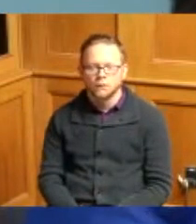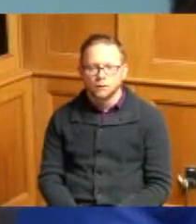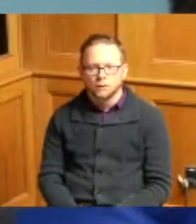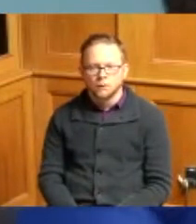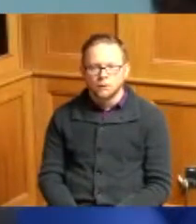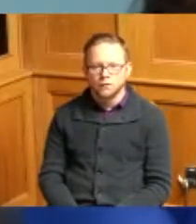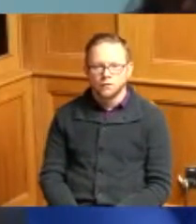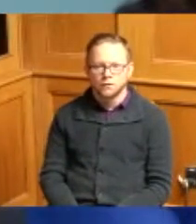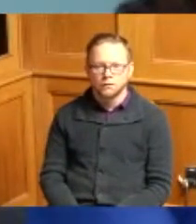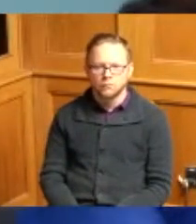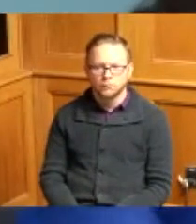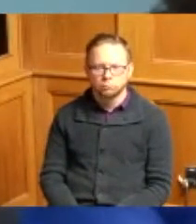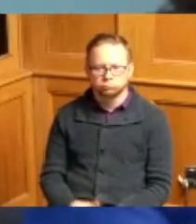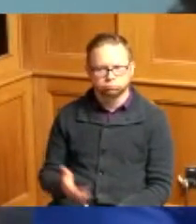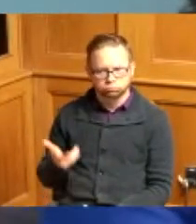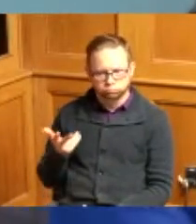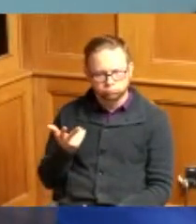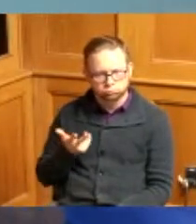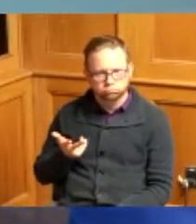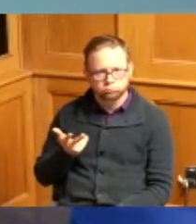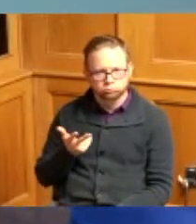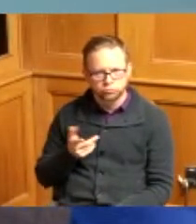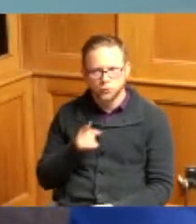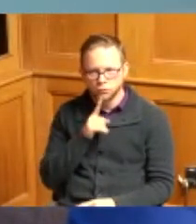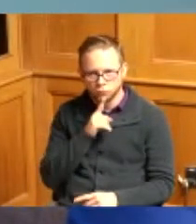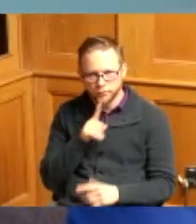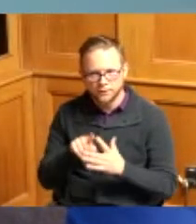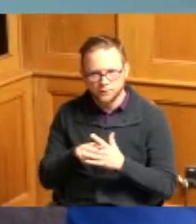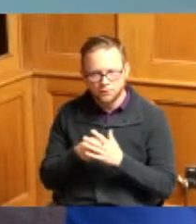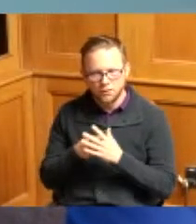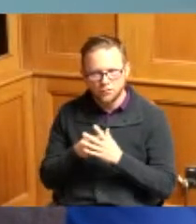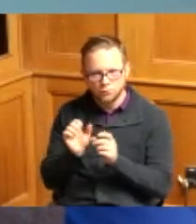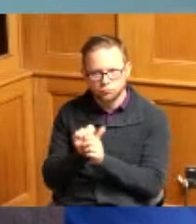of things we're starting to move in Lincoln Heights the village of Lincoln Heights that